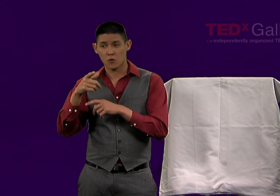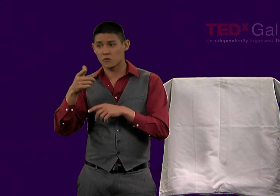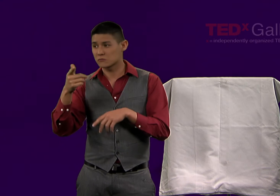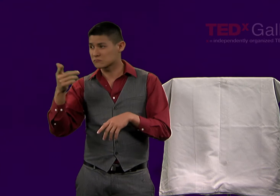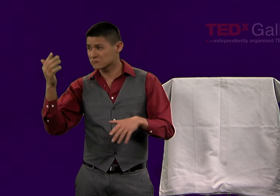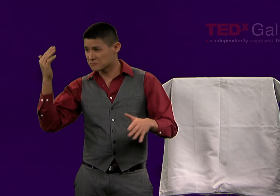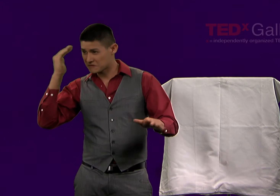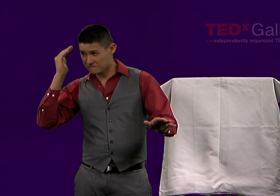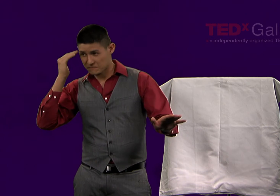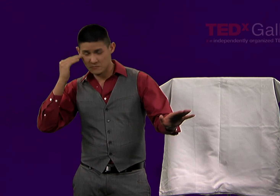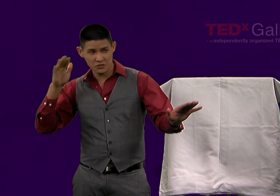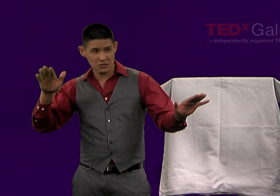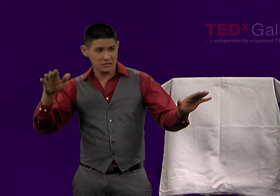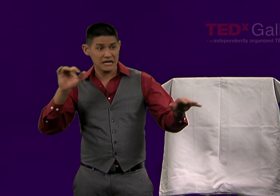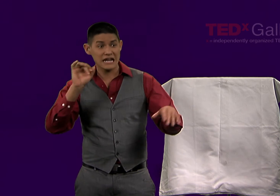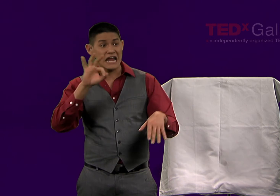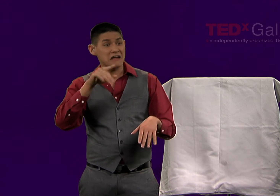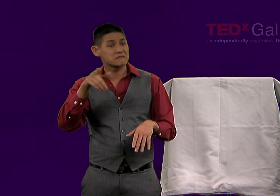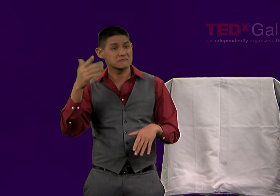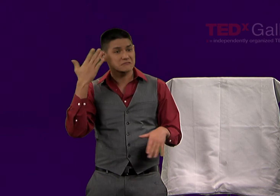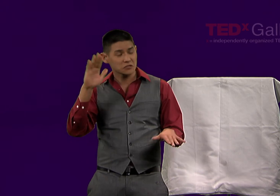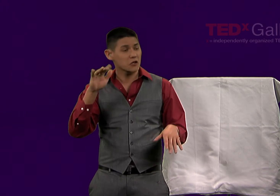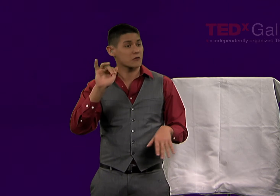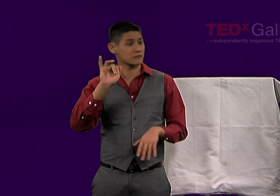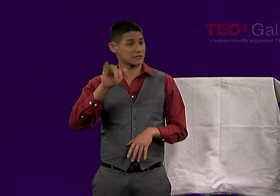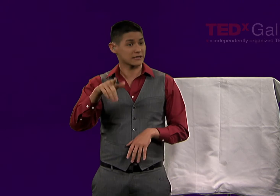If you're not familiar with it, I'll let you know you can often find them